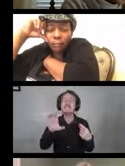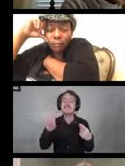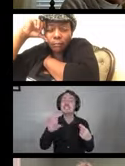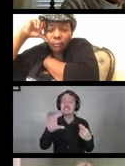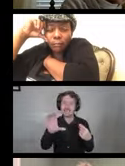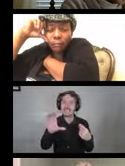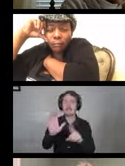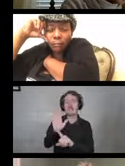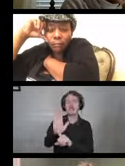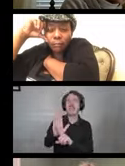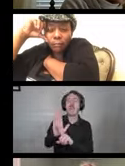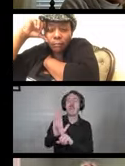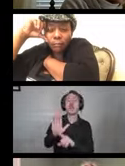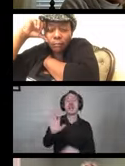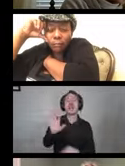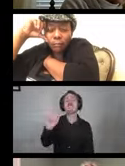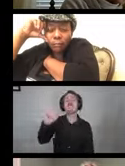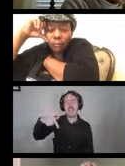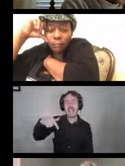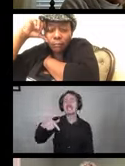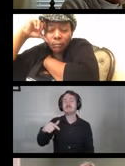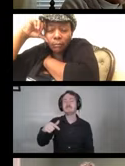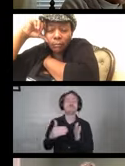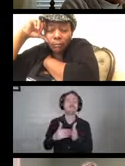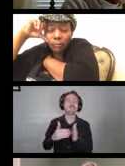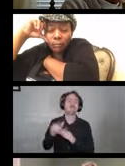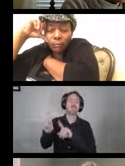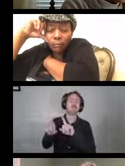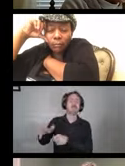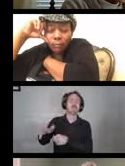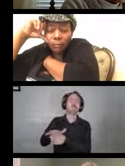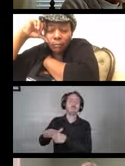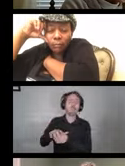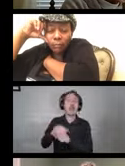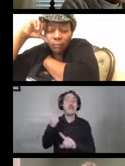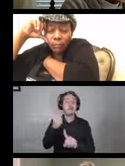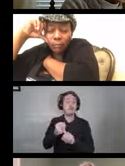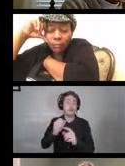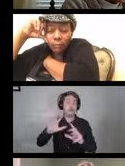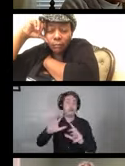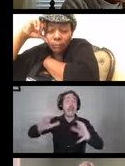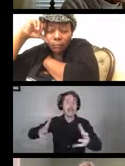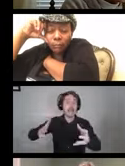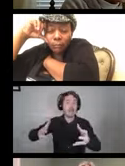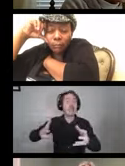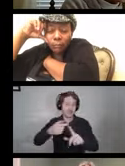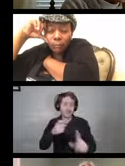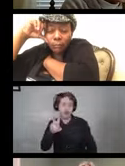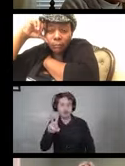frequently asked questions area specifically. The pandemic that we're facing is caused by a virus,